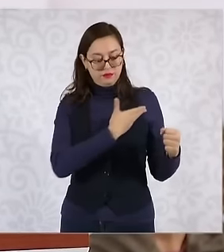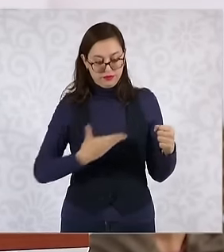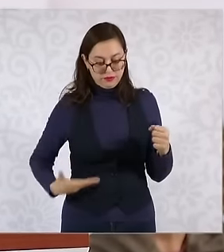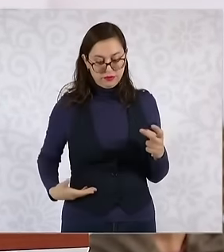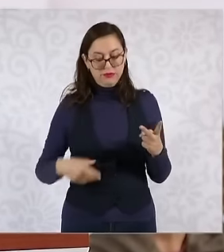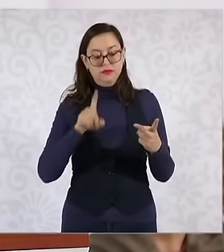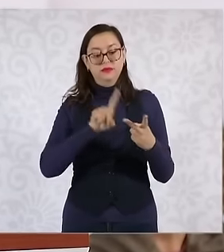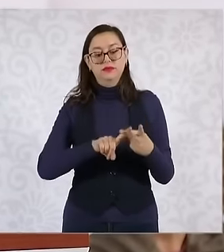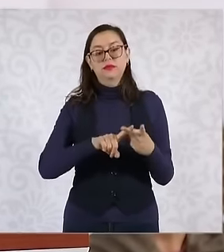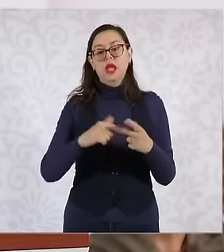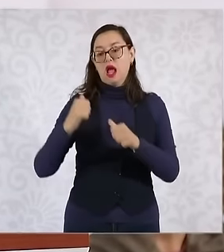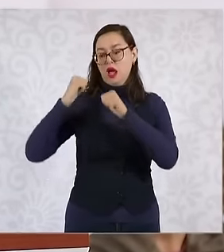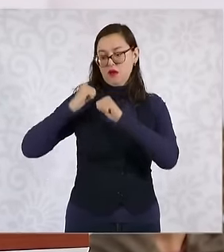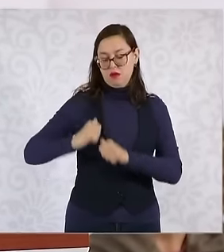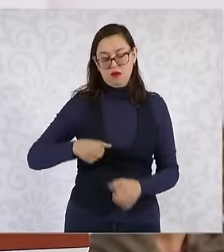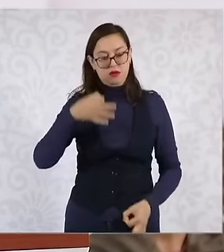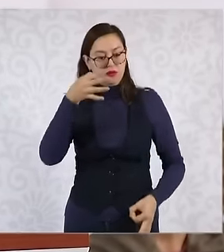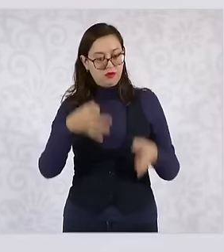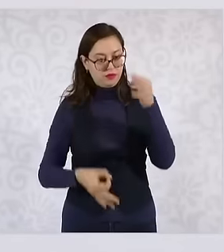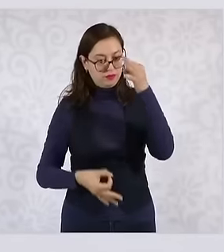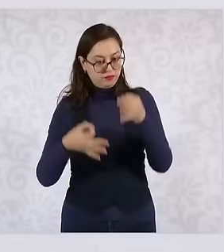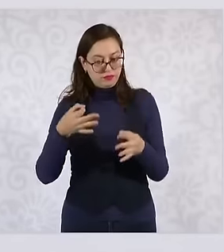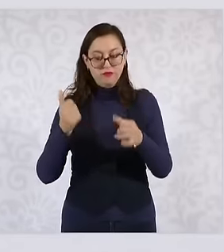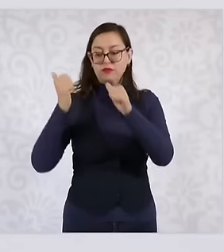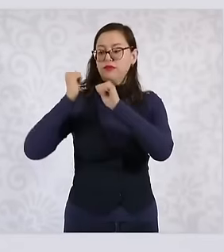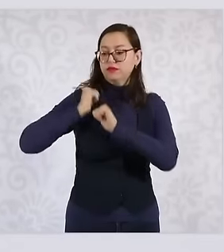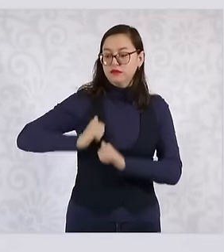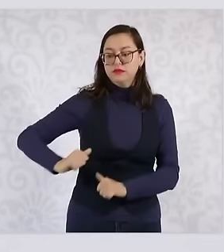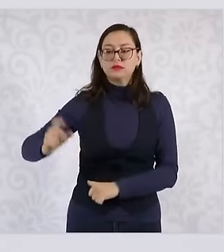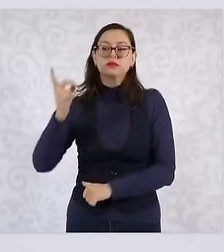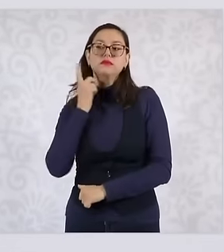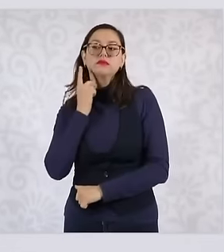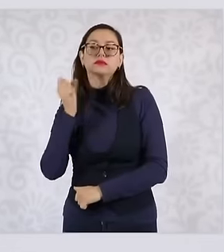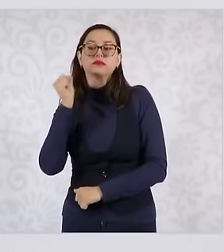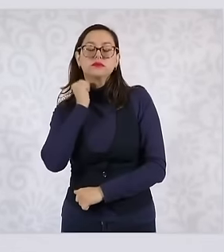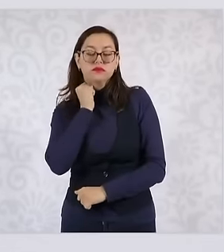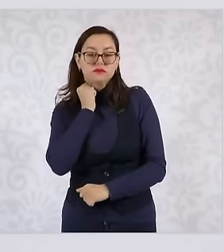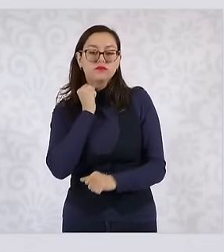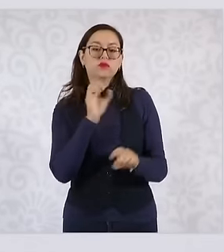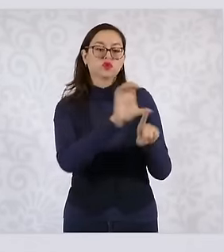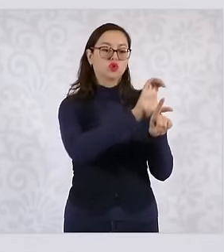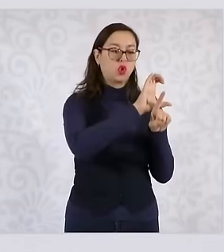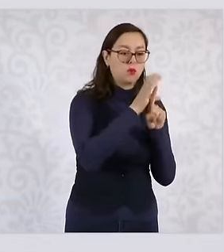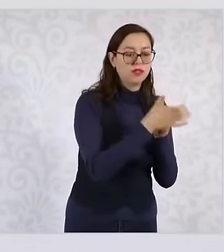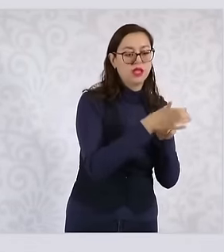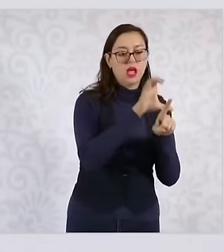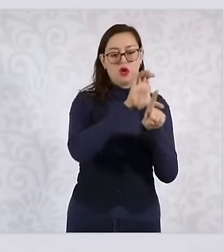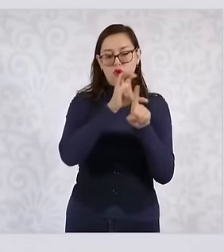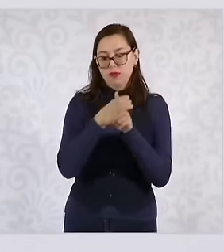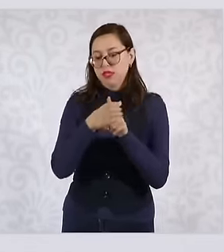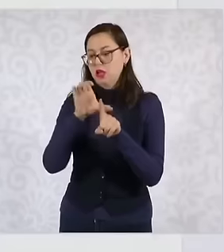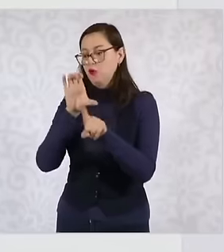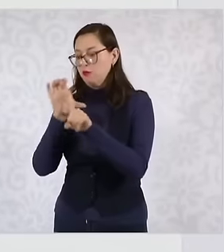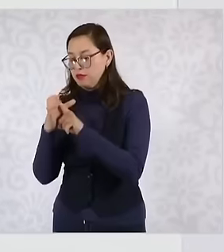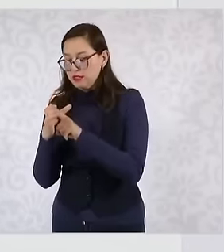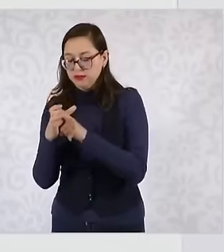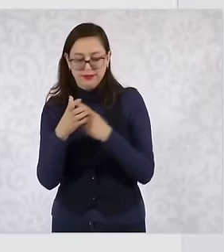the legislative power this these committees because what they are going to review is compliance with the